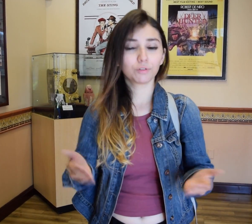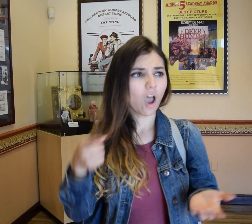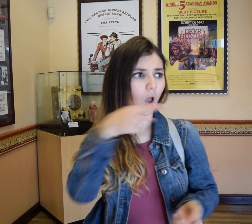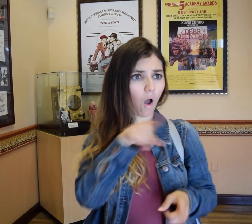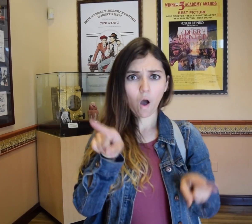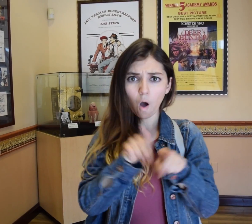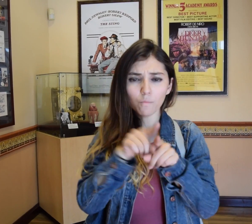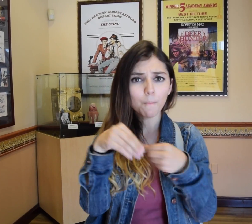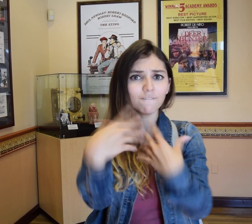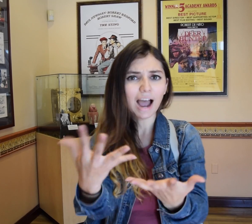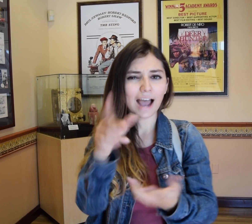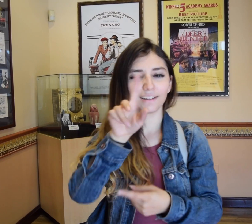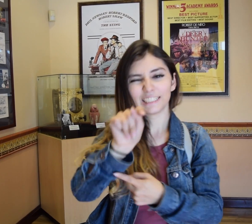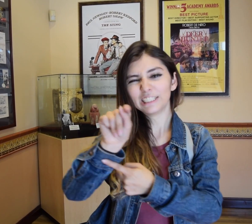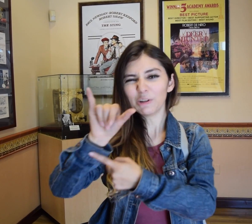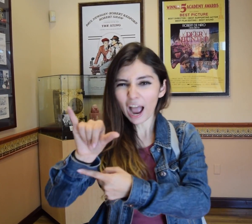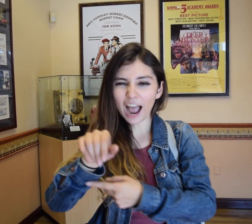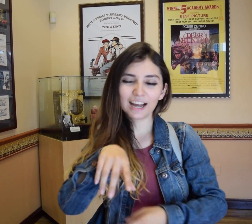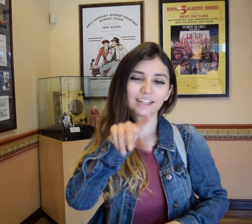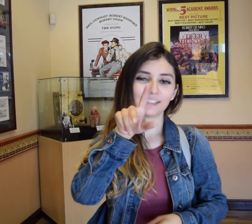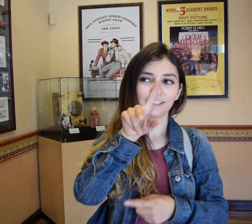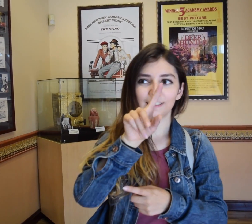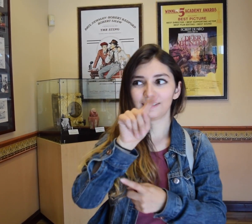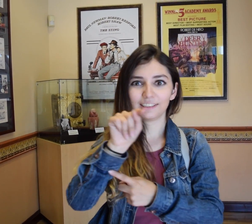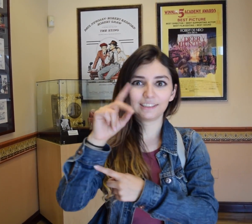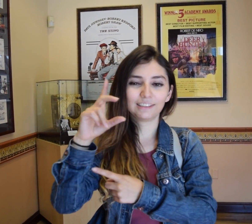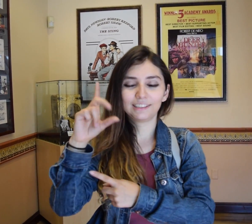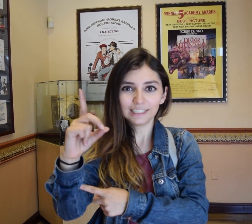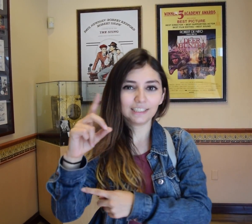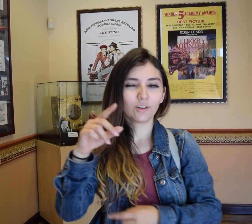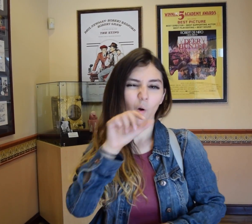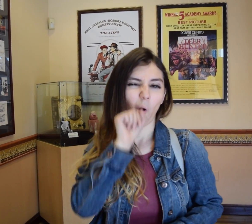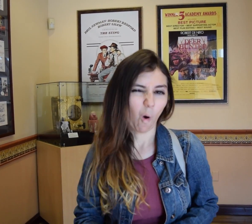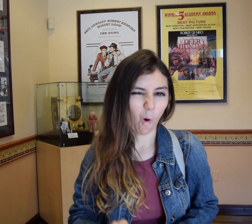They also provide TTY/ TTD which is old